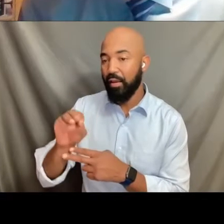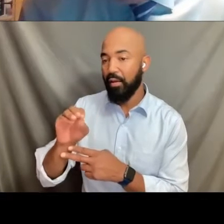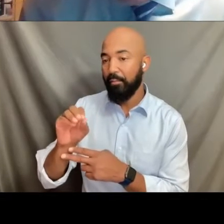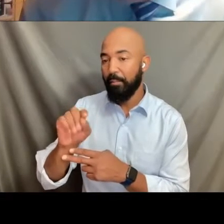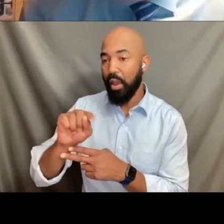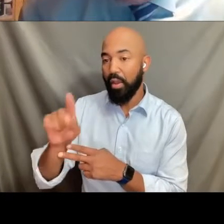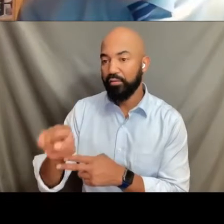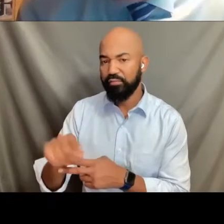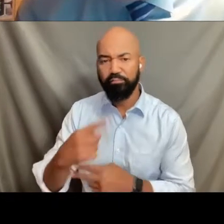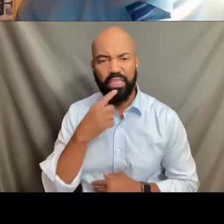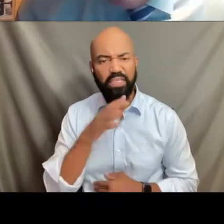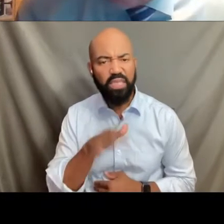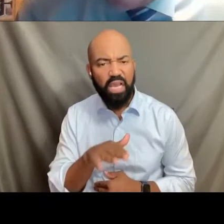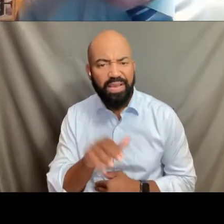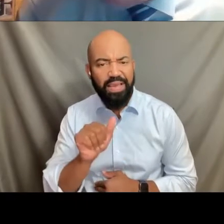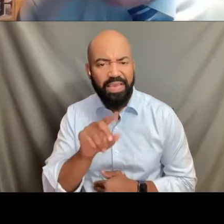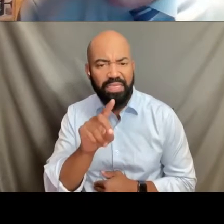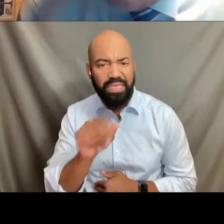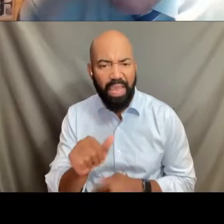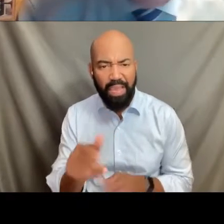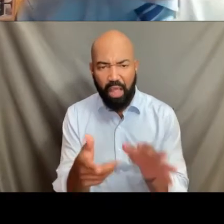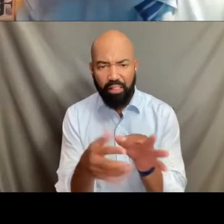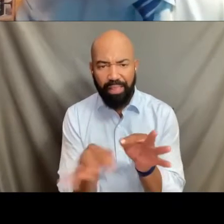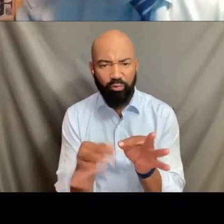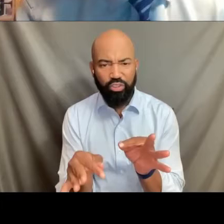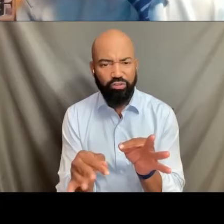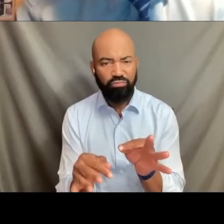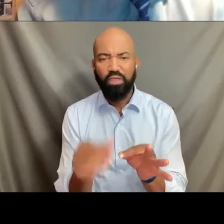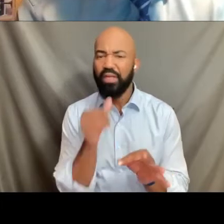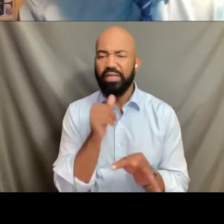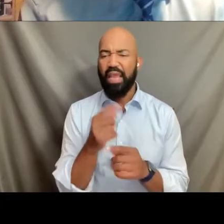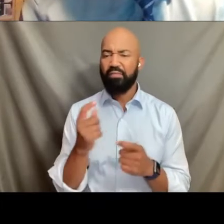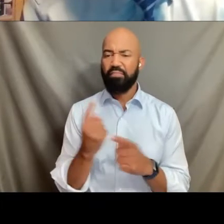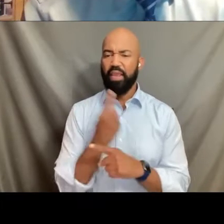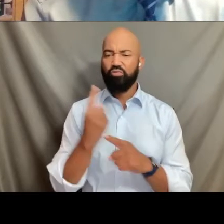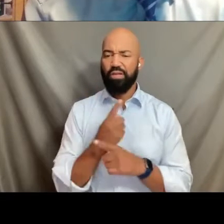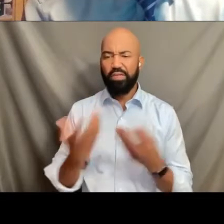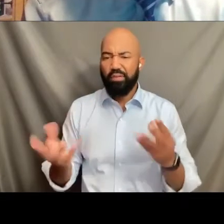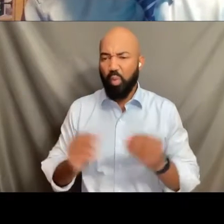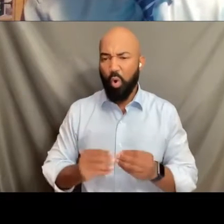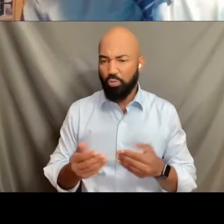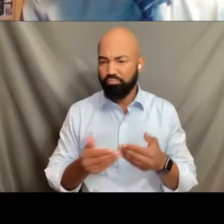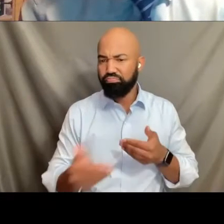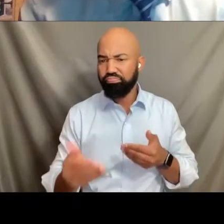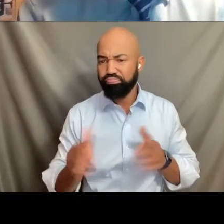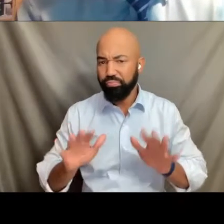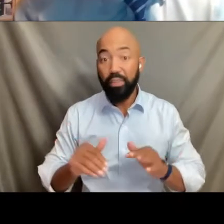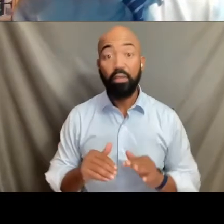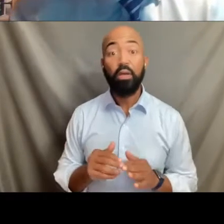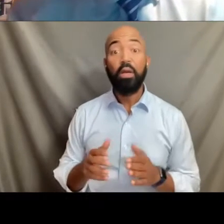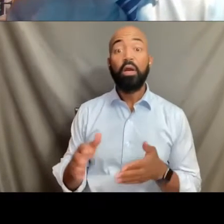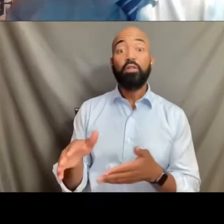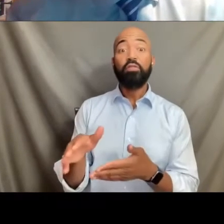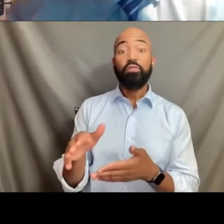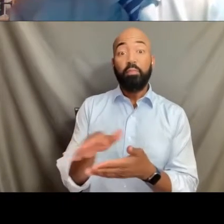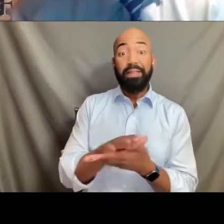The ADA's language is really no longer accurate. And she says that the plain meaning of gender identity disorders